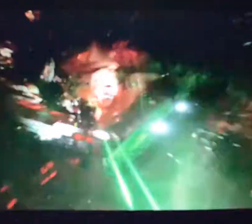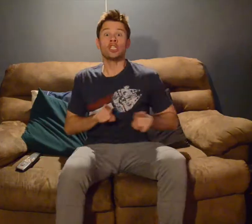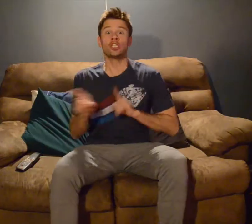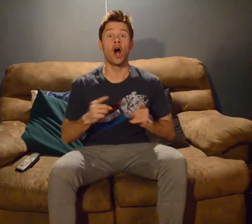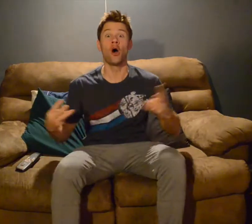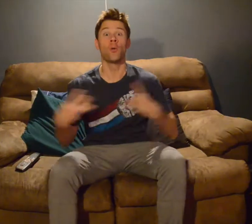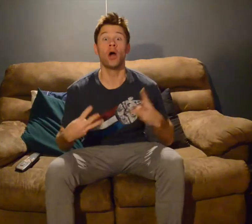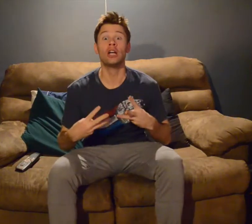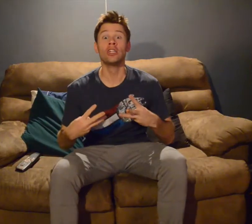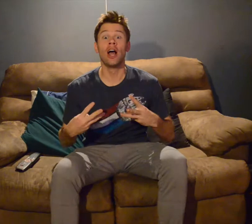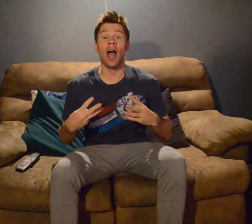STAR WARS!